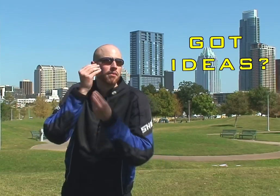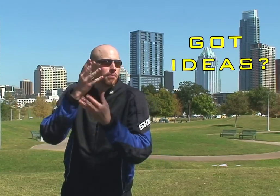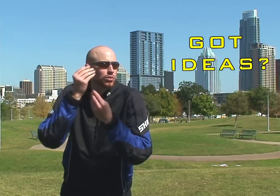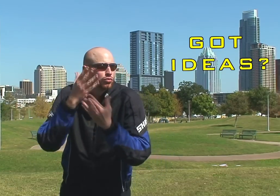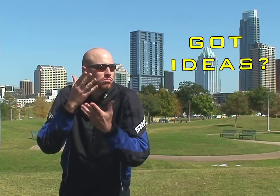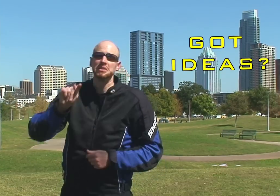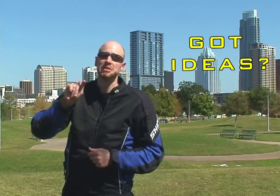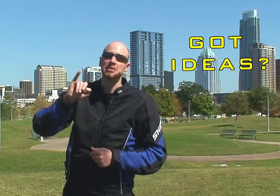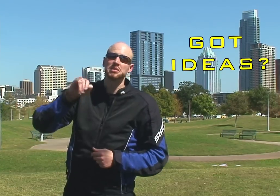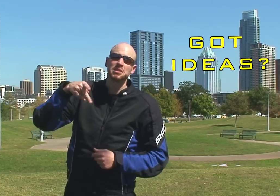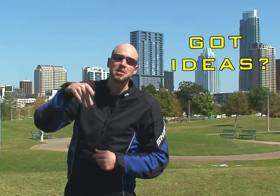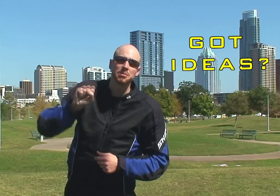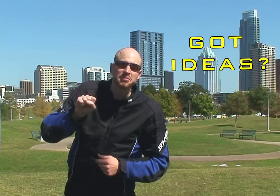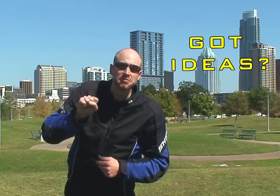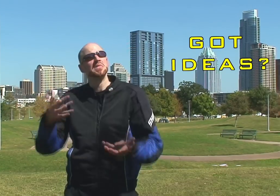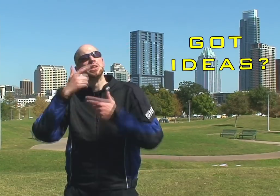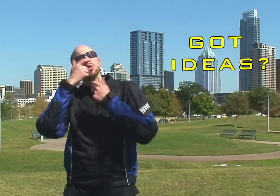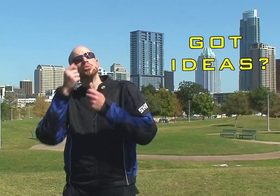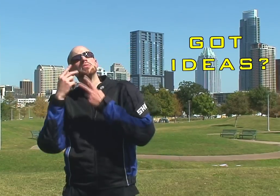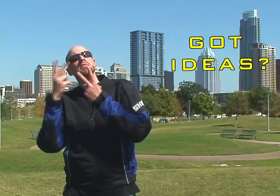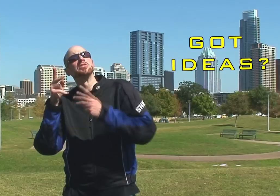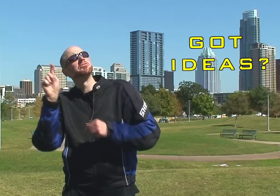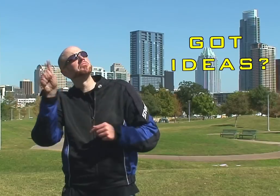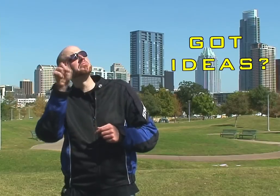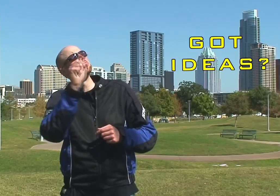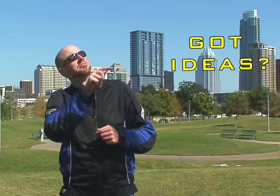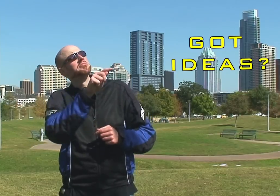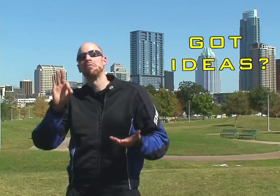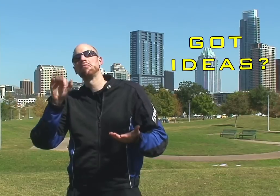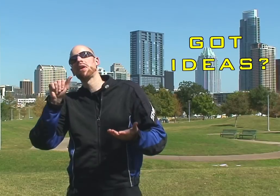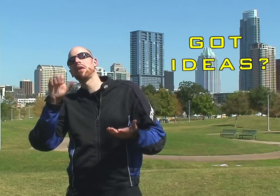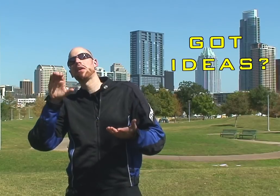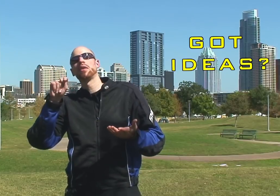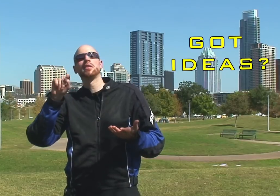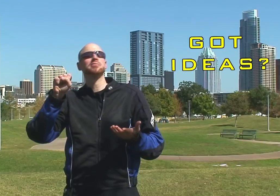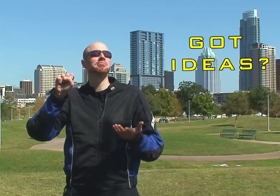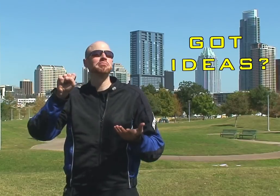general info, tips, interesting sights, facts -